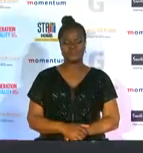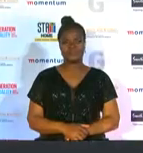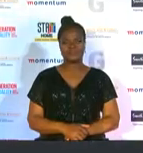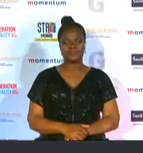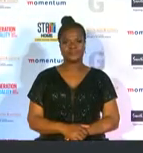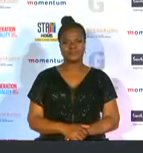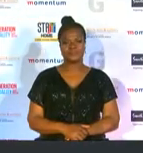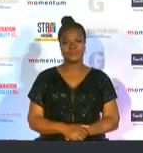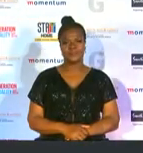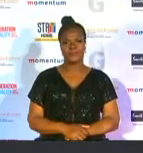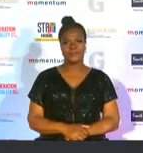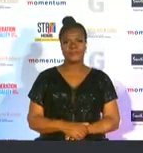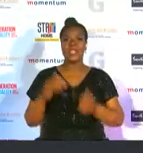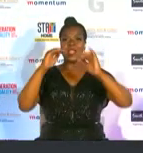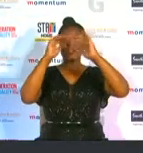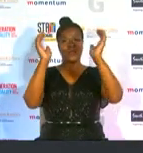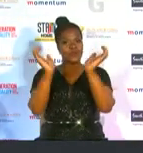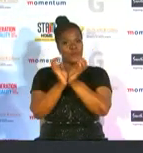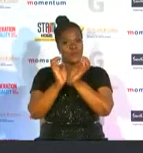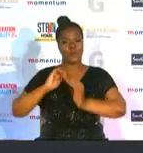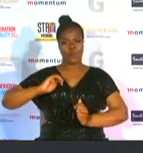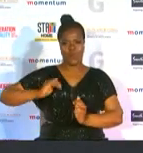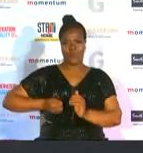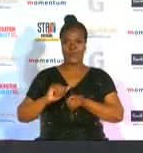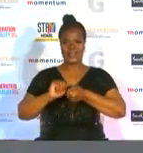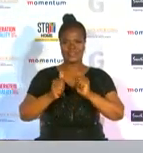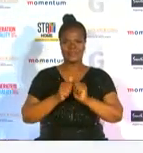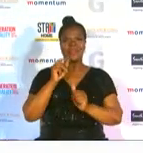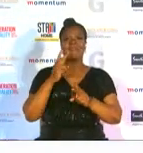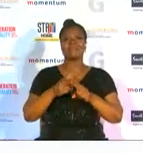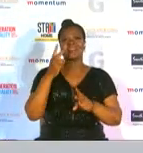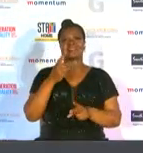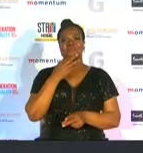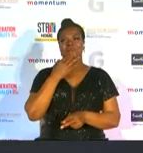the global woman in sports the finalists are